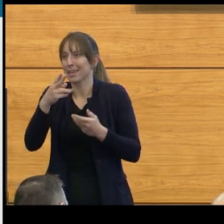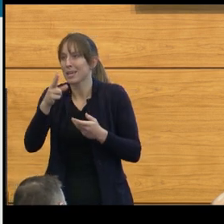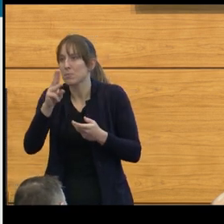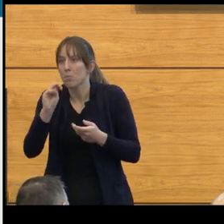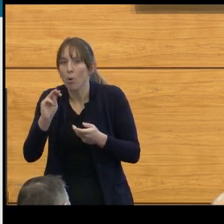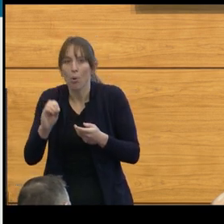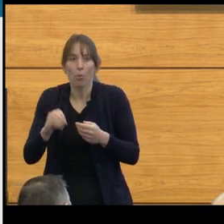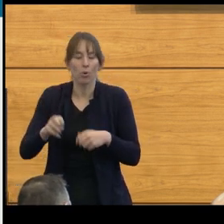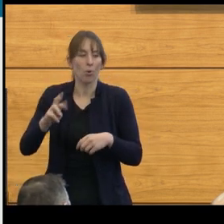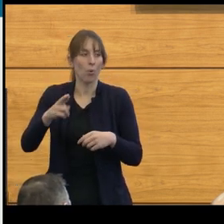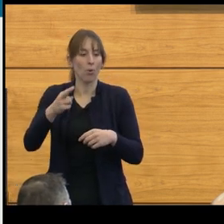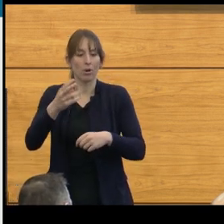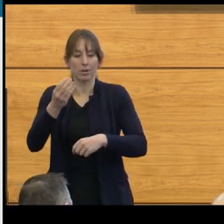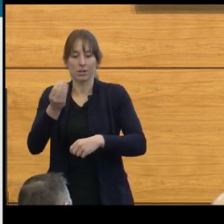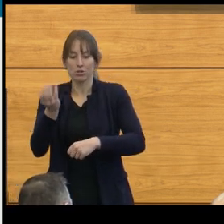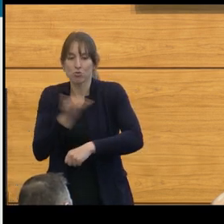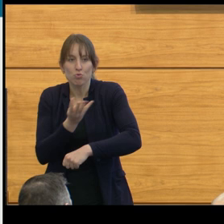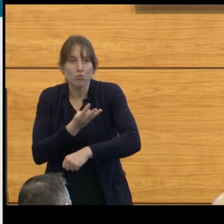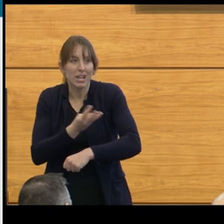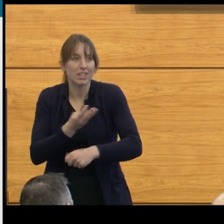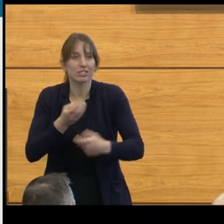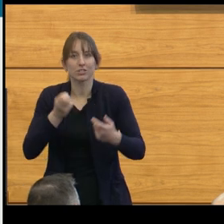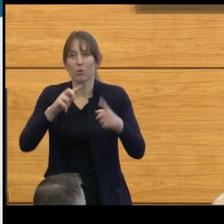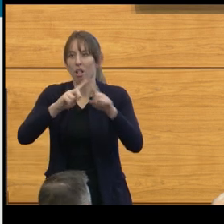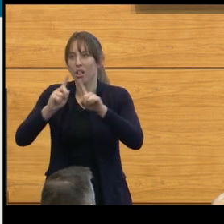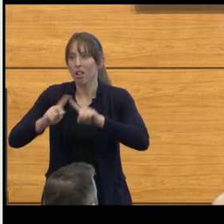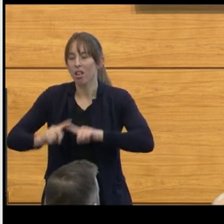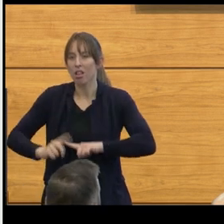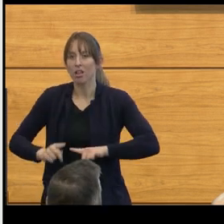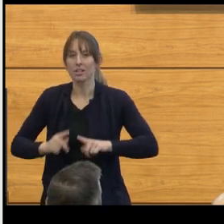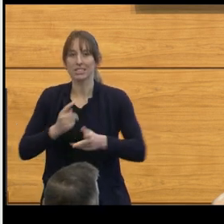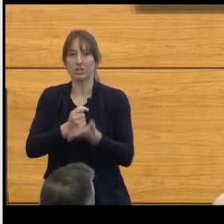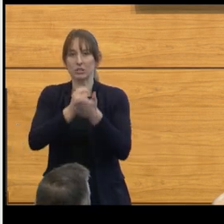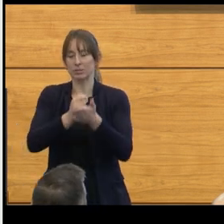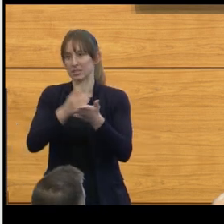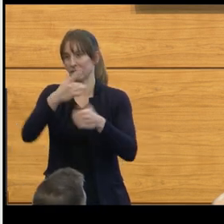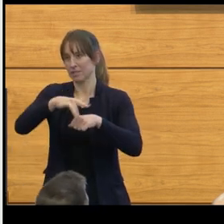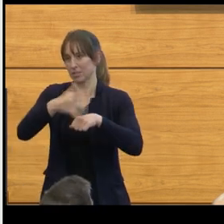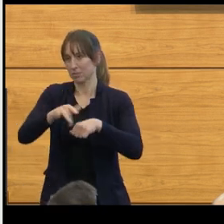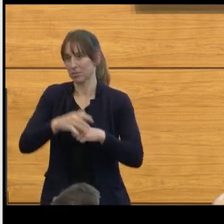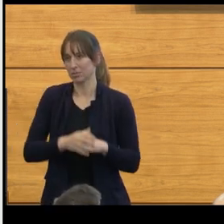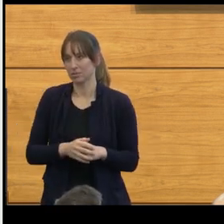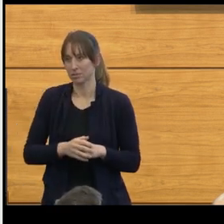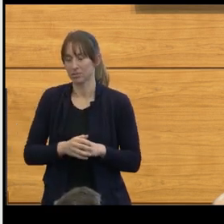But, again, we knew that the prognostic value of surgical resection was important.